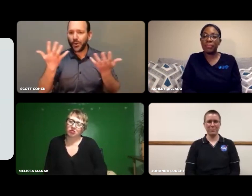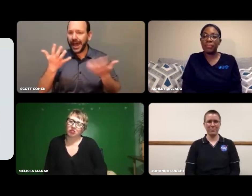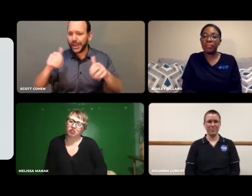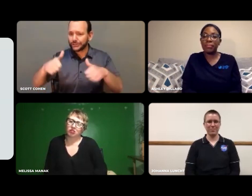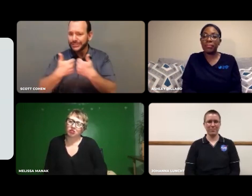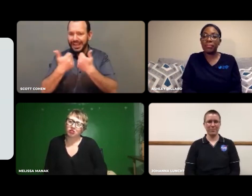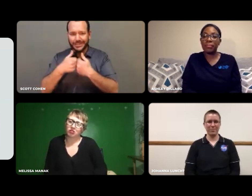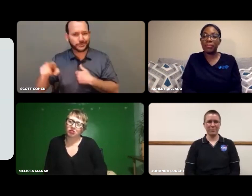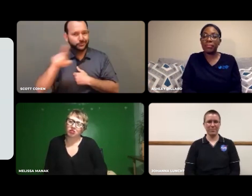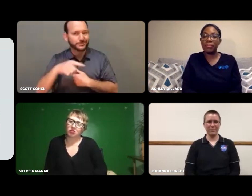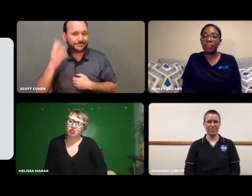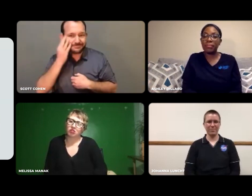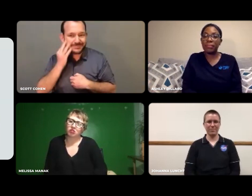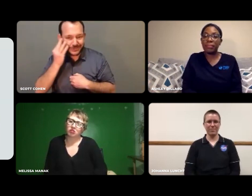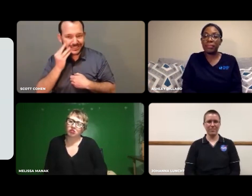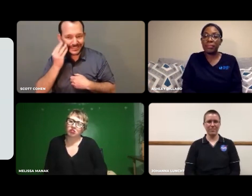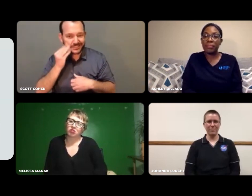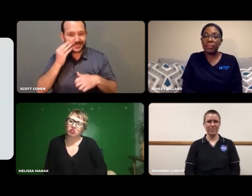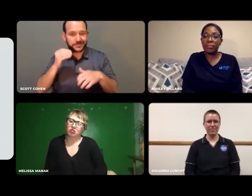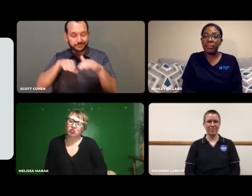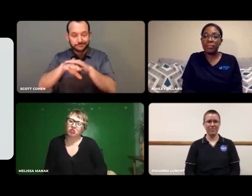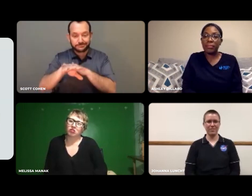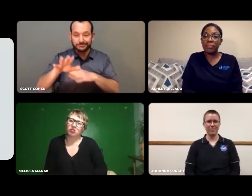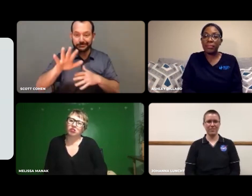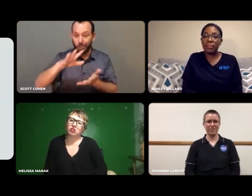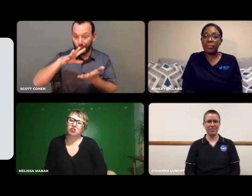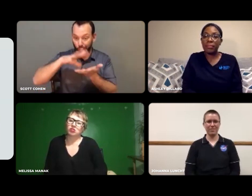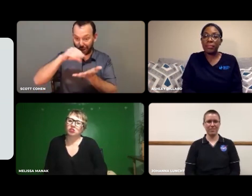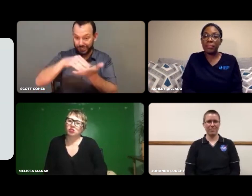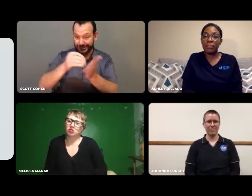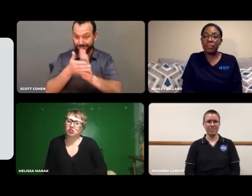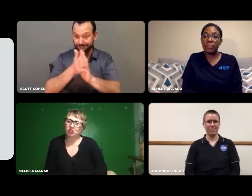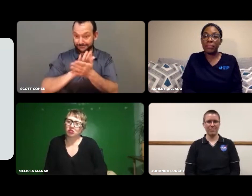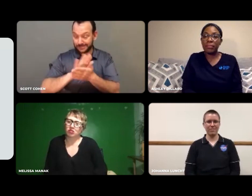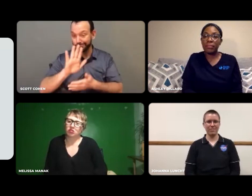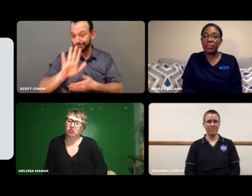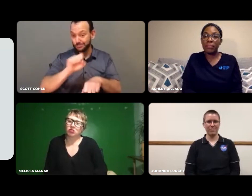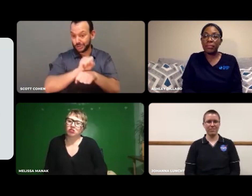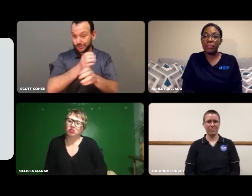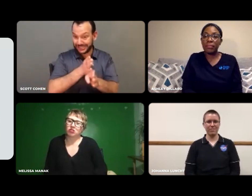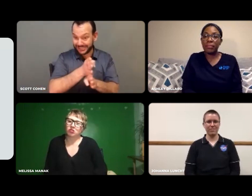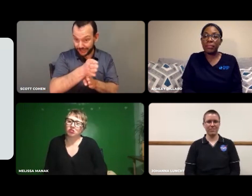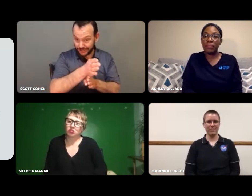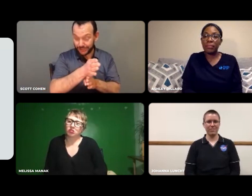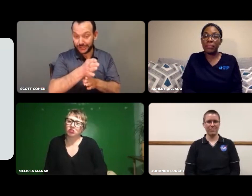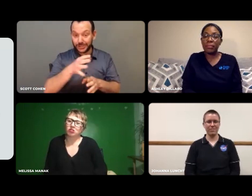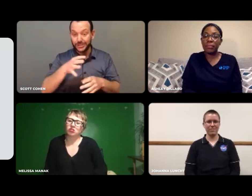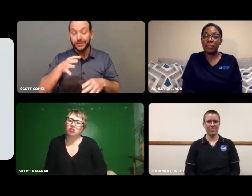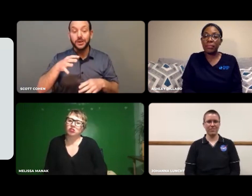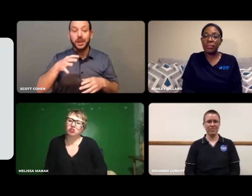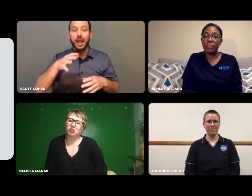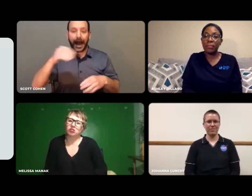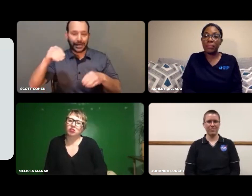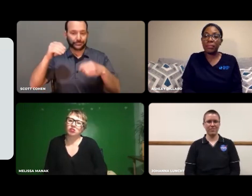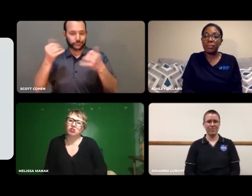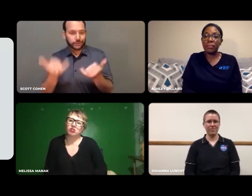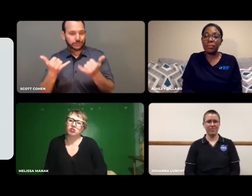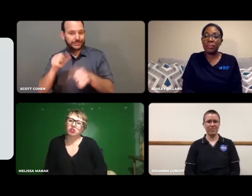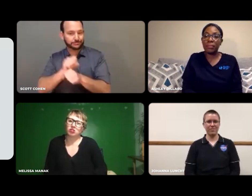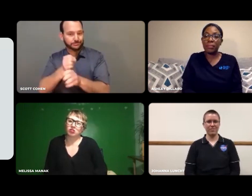Are there any challenges you've experienced in your education, or in your career, as a